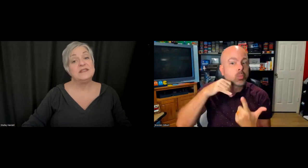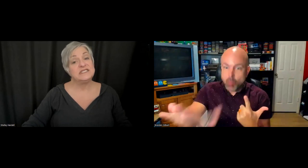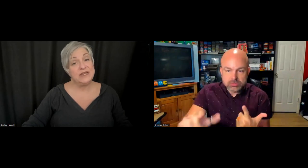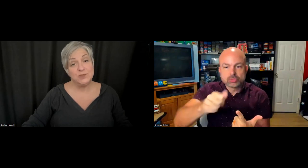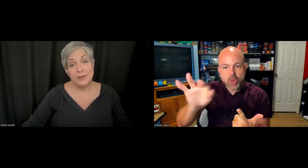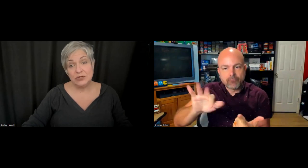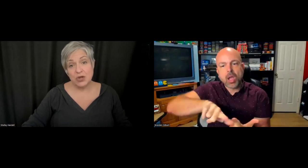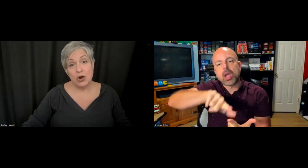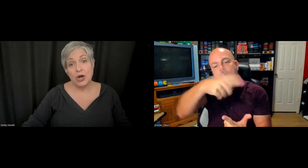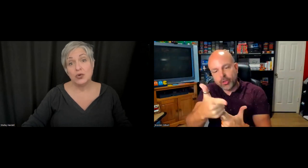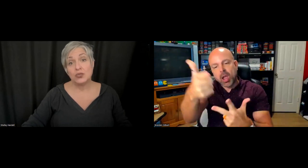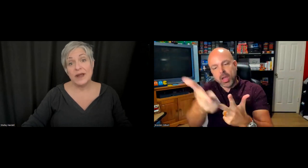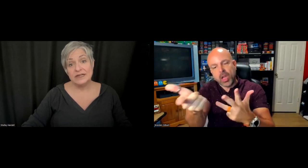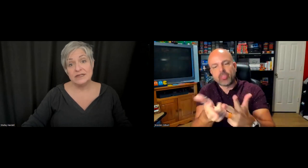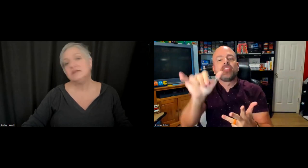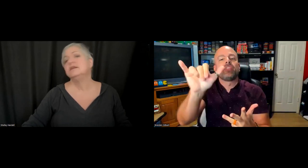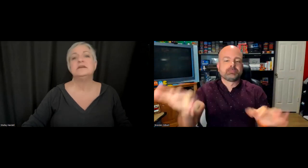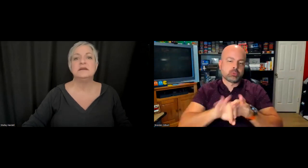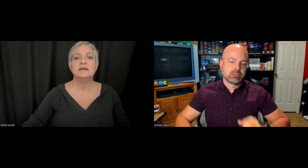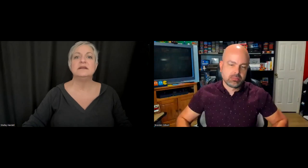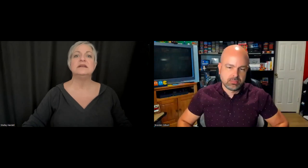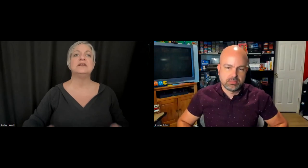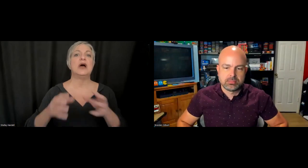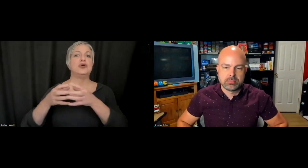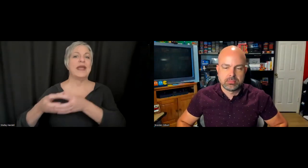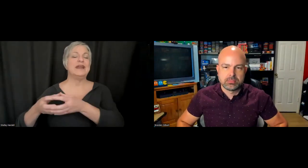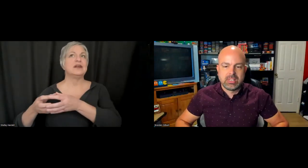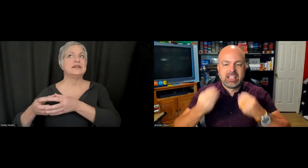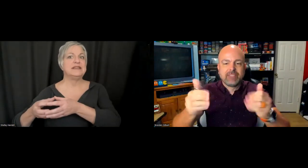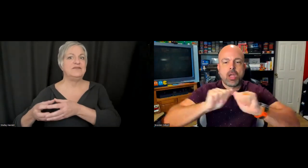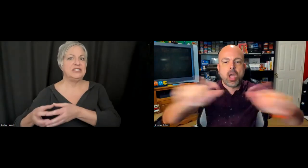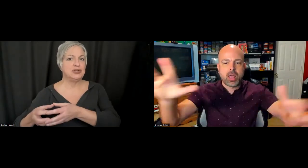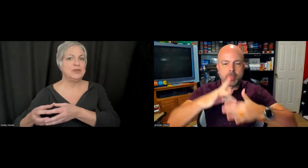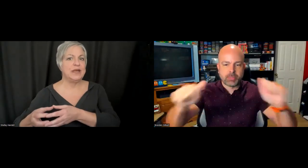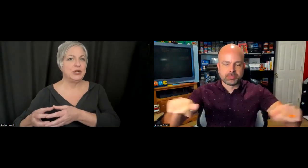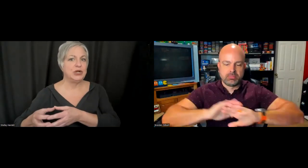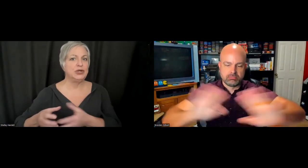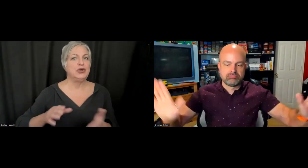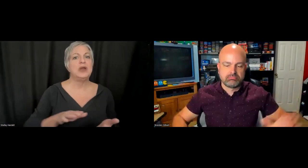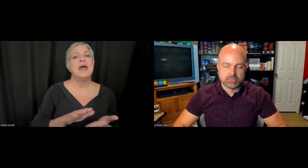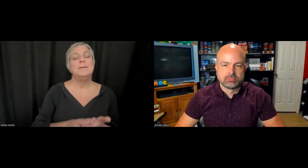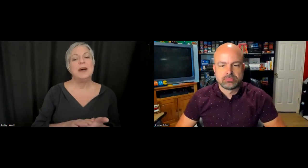the speech bubbles are a great feature to be able to include,